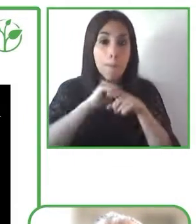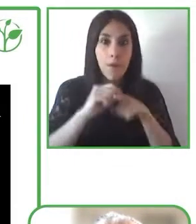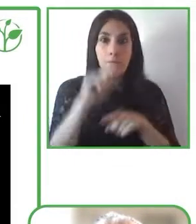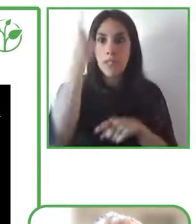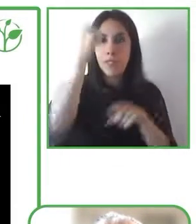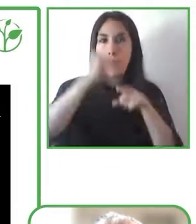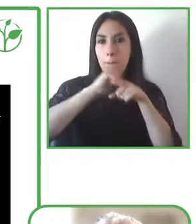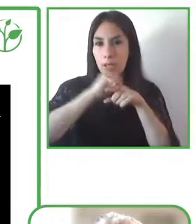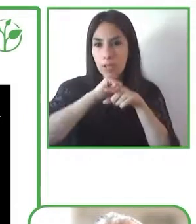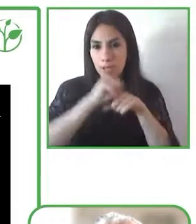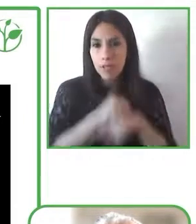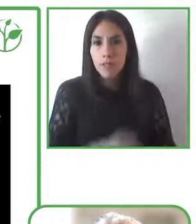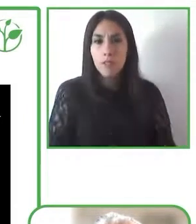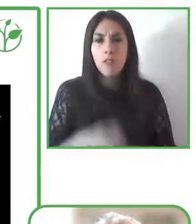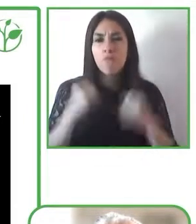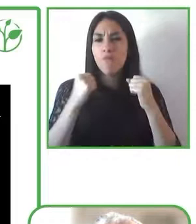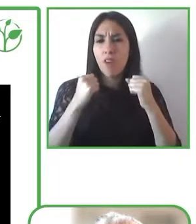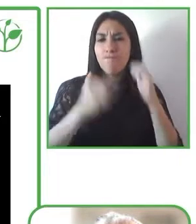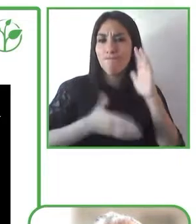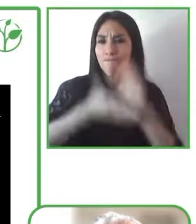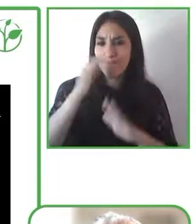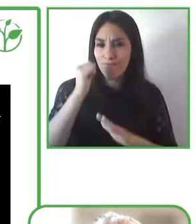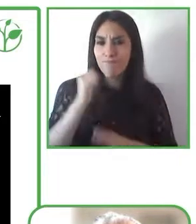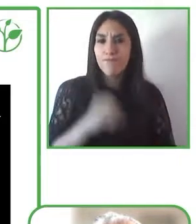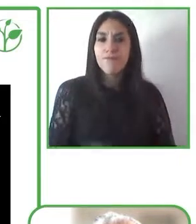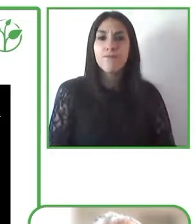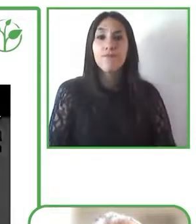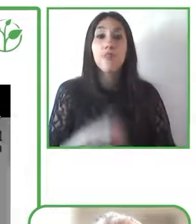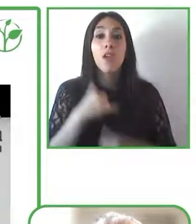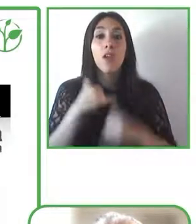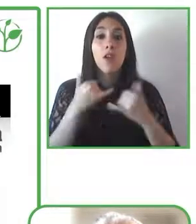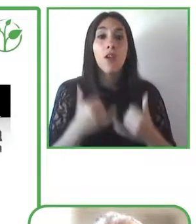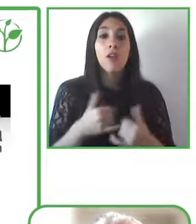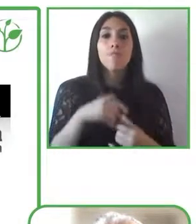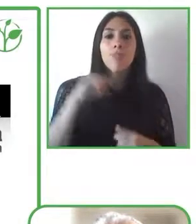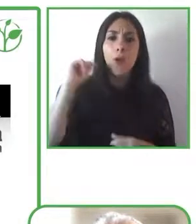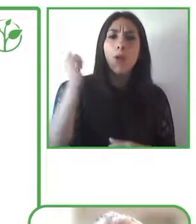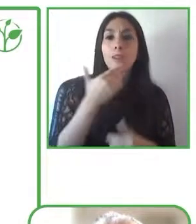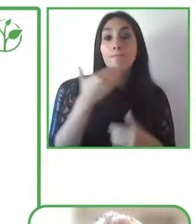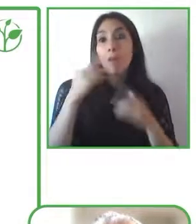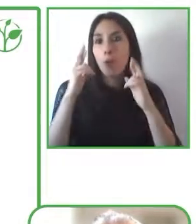here we go, here for an easy way of understanding information.